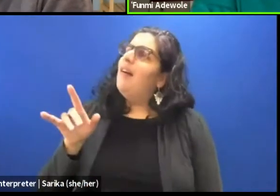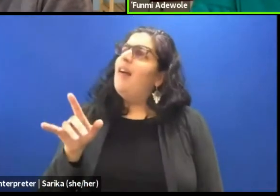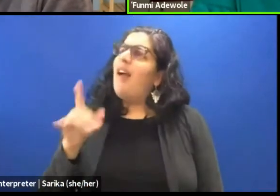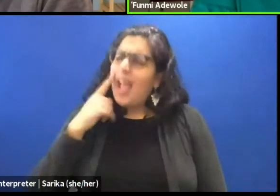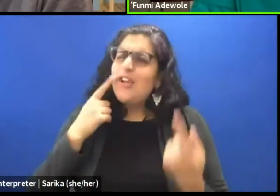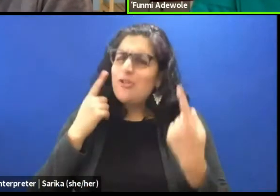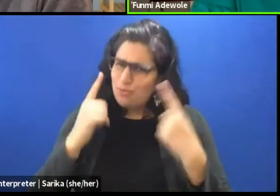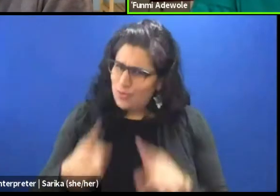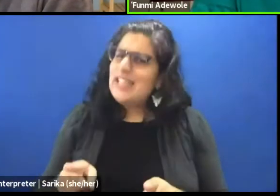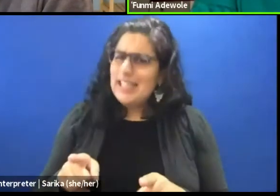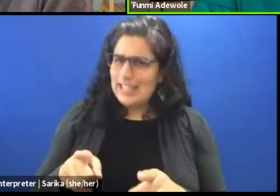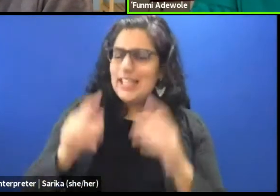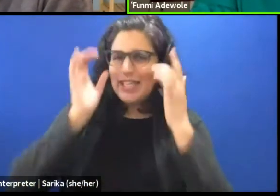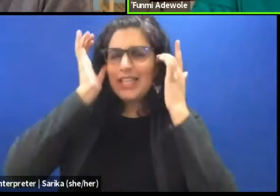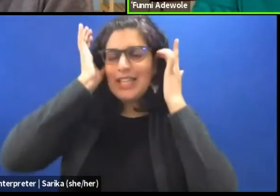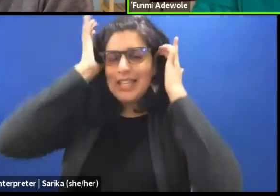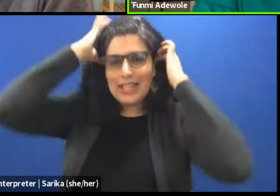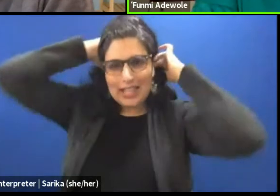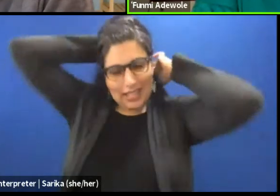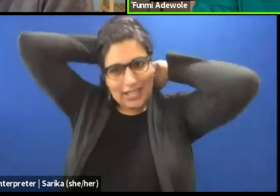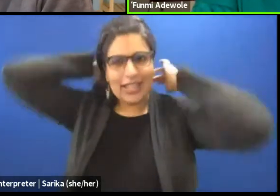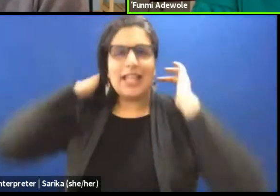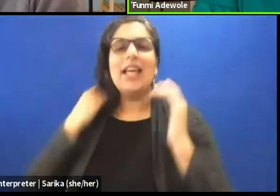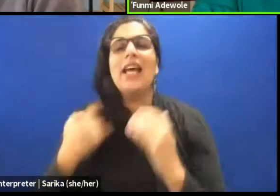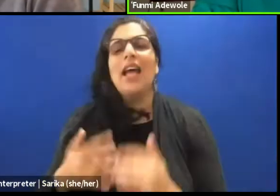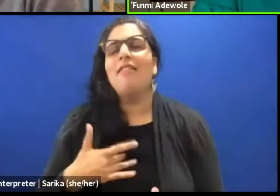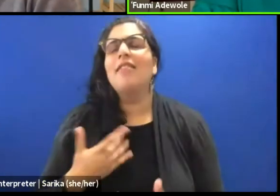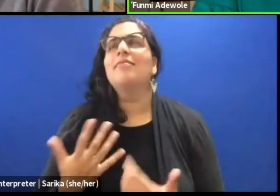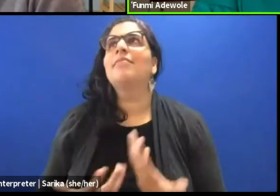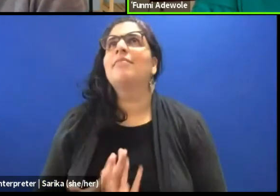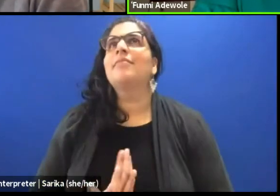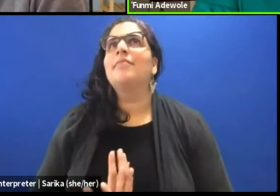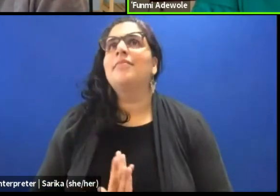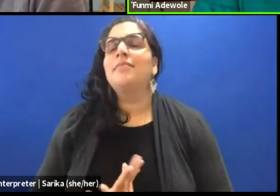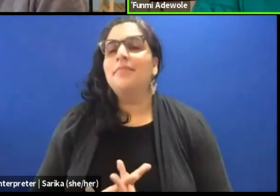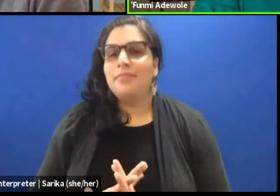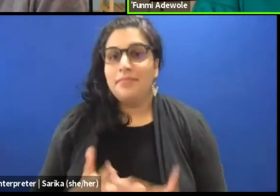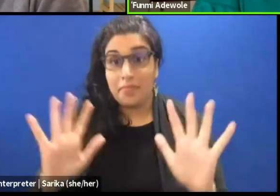and I think the challenge of dramaturgy